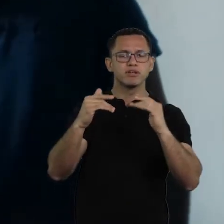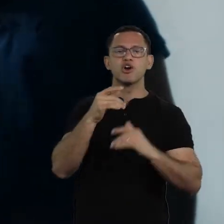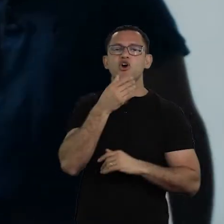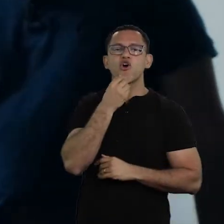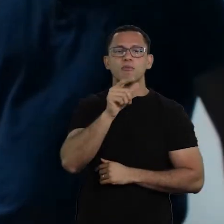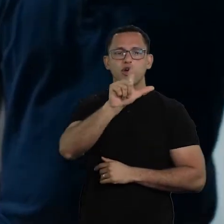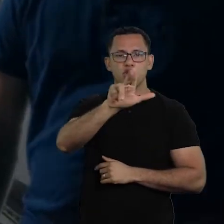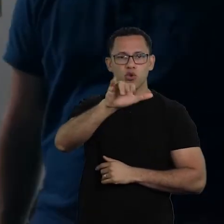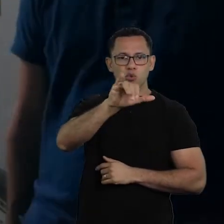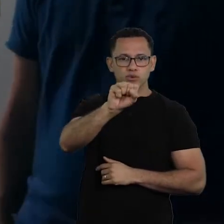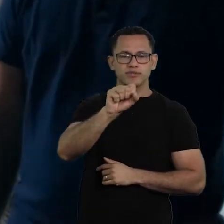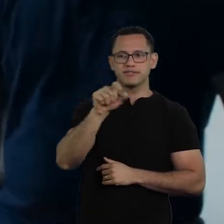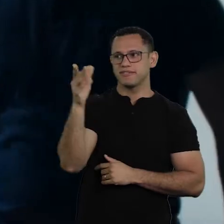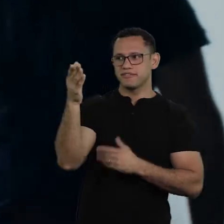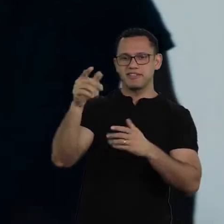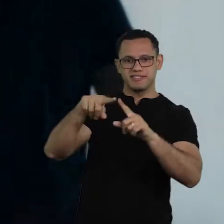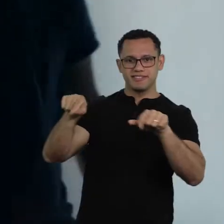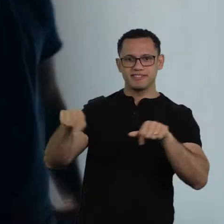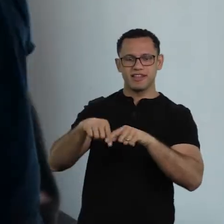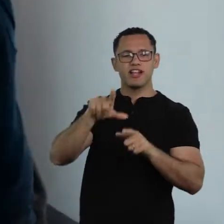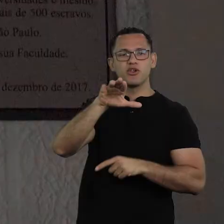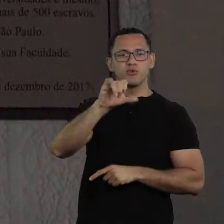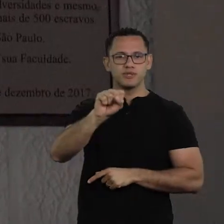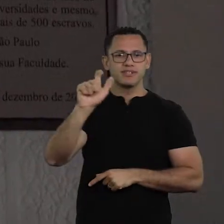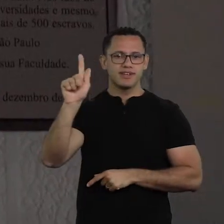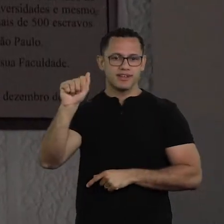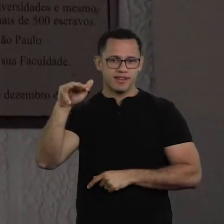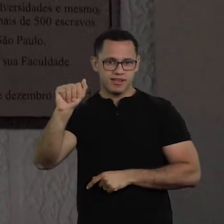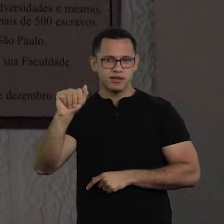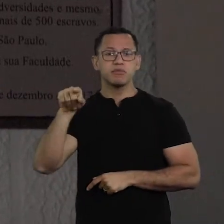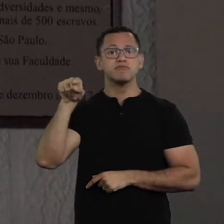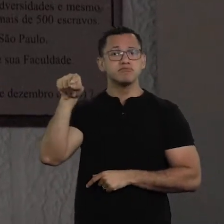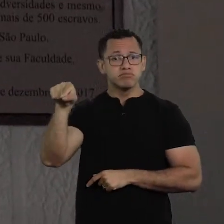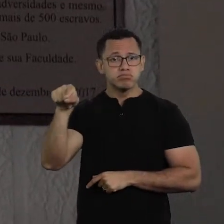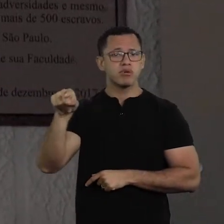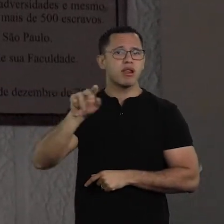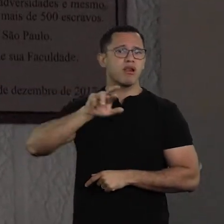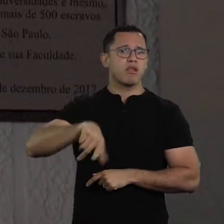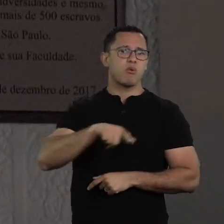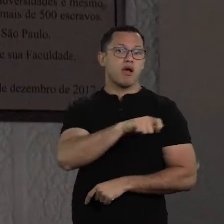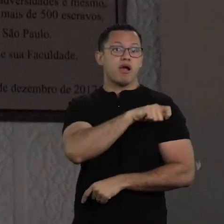Luiz Gama room, he could not be a formal student